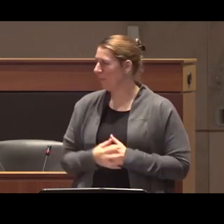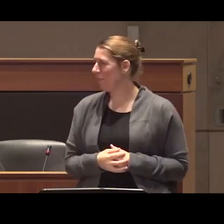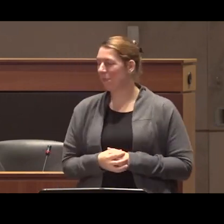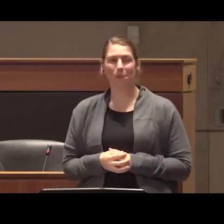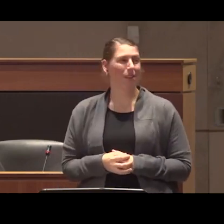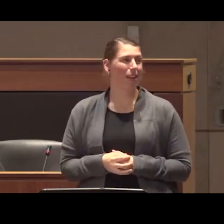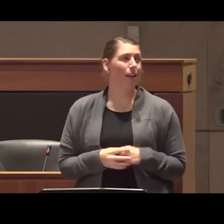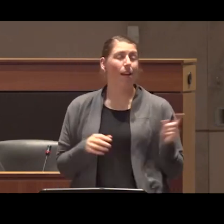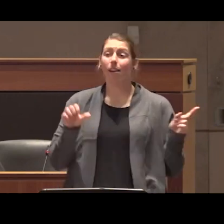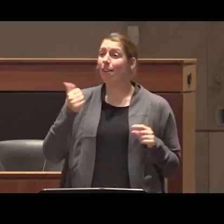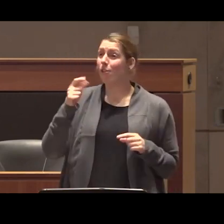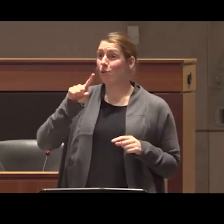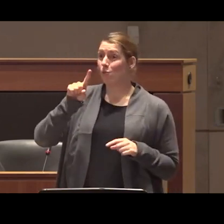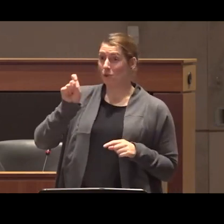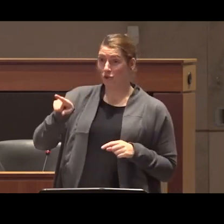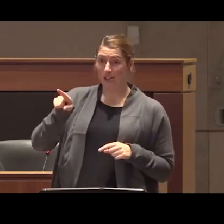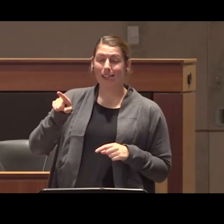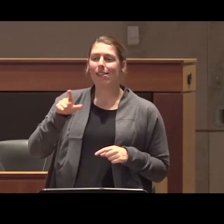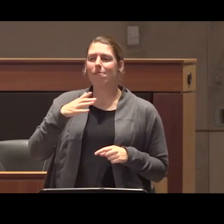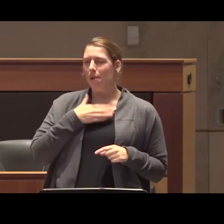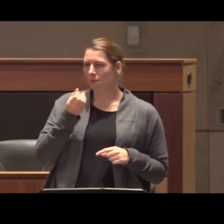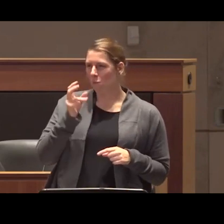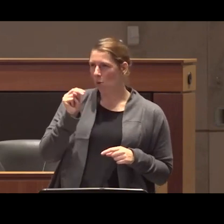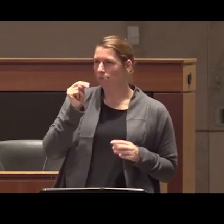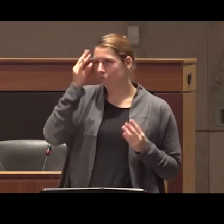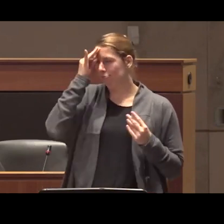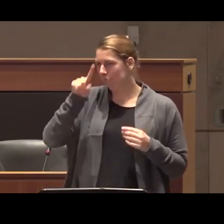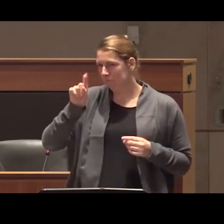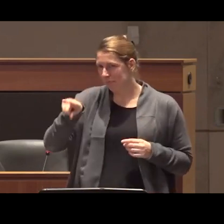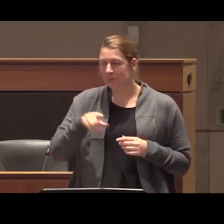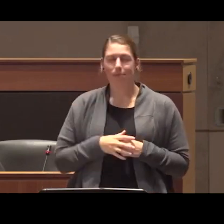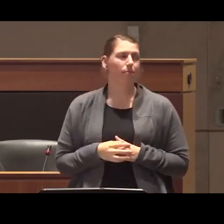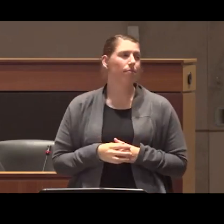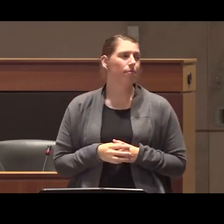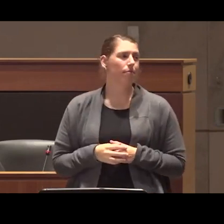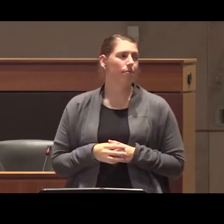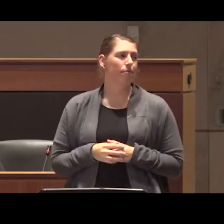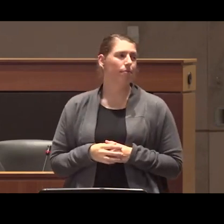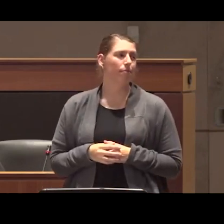actually I was wondering from my own interest is is what are your thoughts on programs like